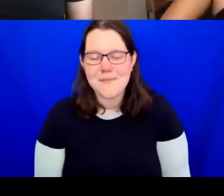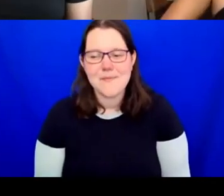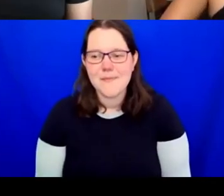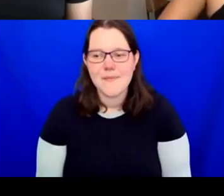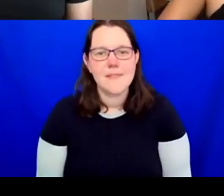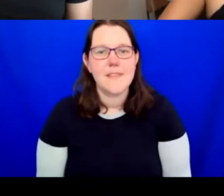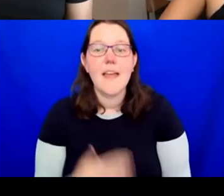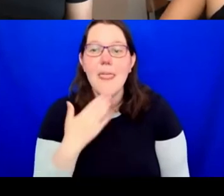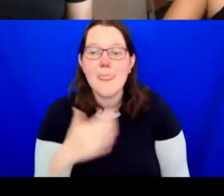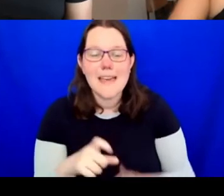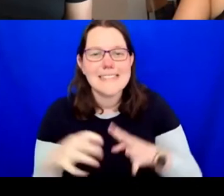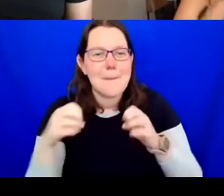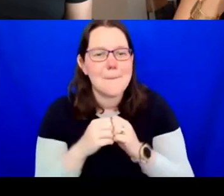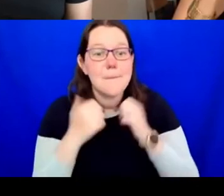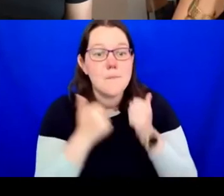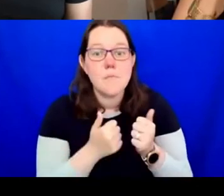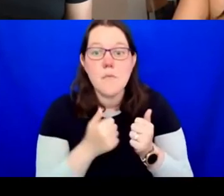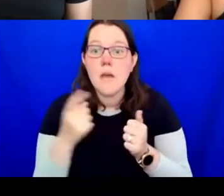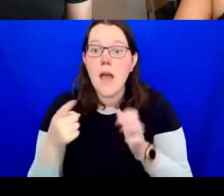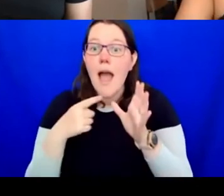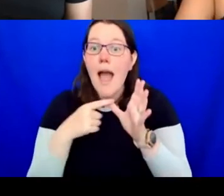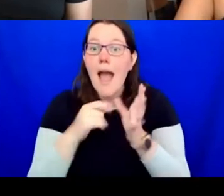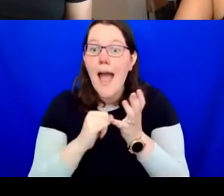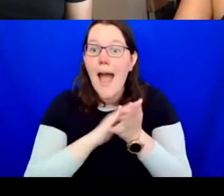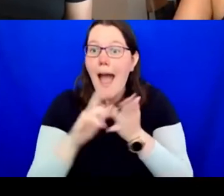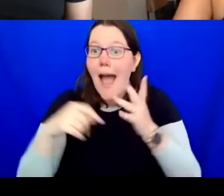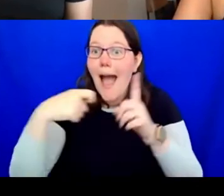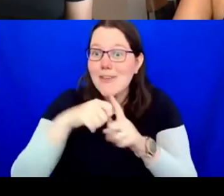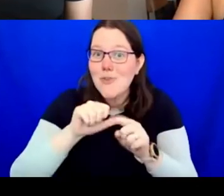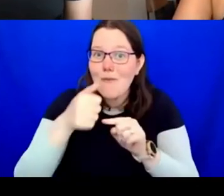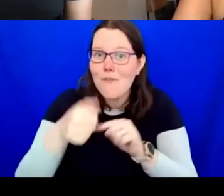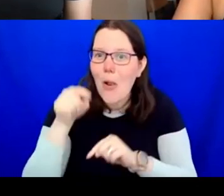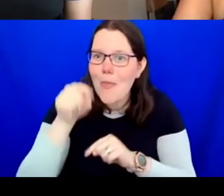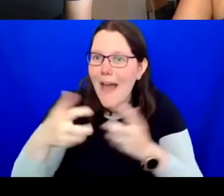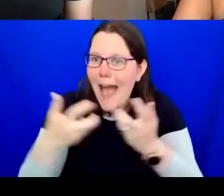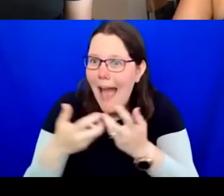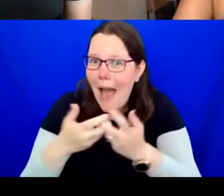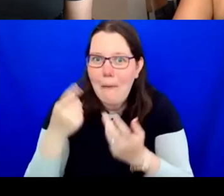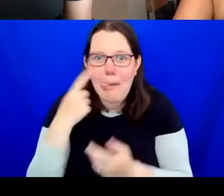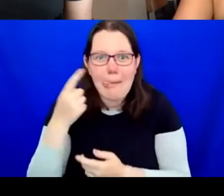I don't know how Ashok will follow that. Let's see. Over to you, Ashokkumar Mistry.